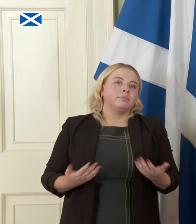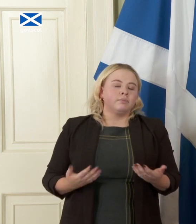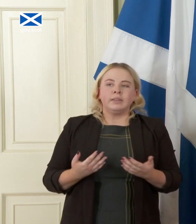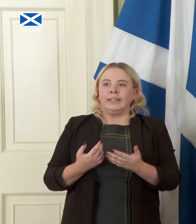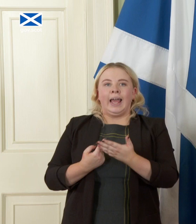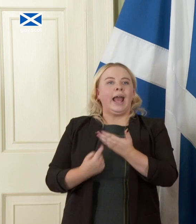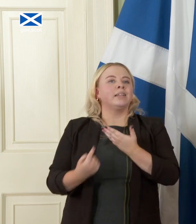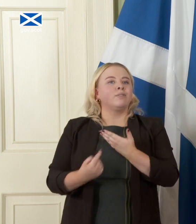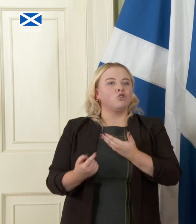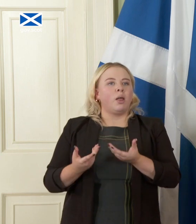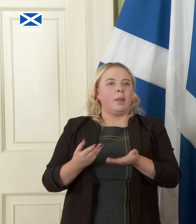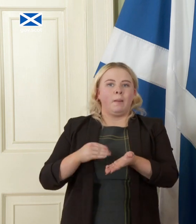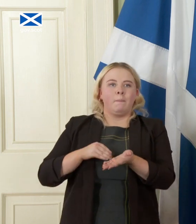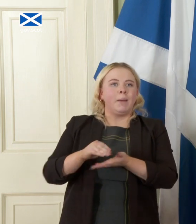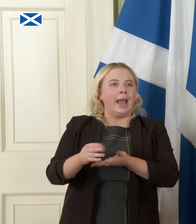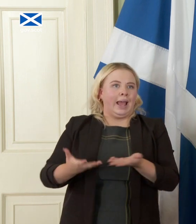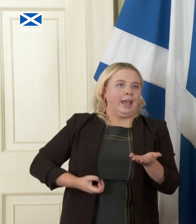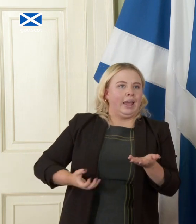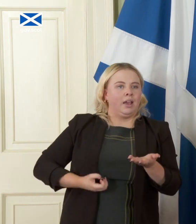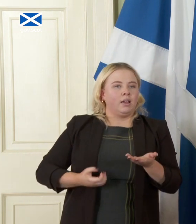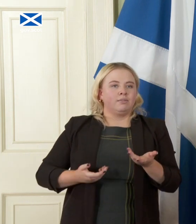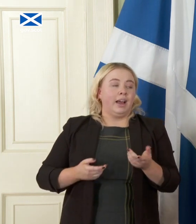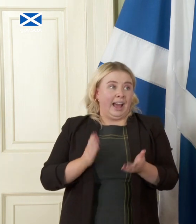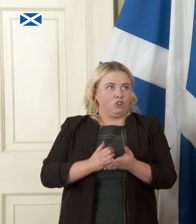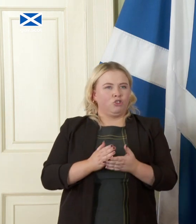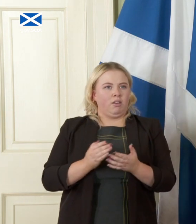you know and it would be actually going against the spirit of pay negotiations to sort of look